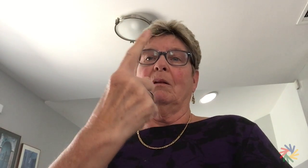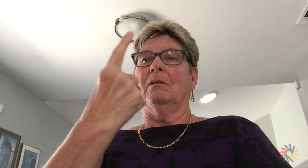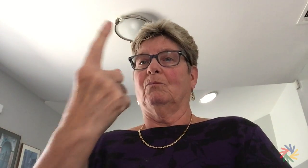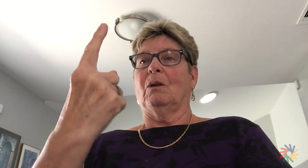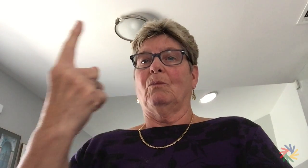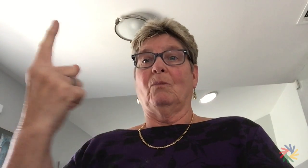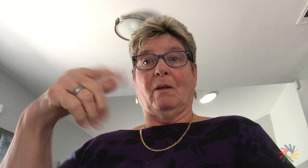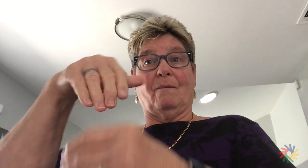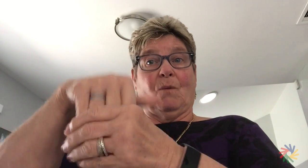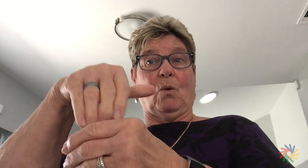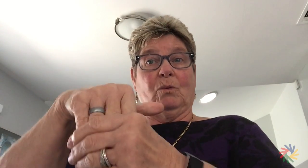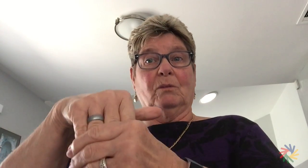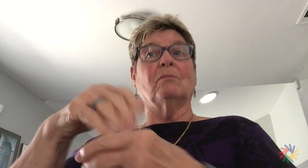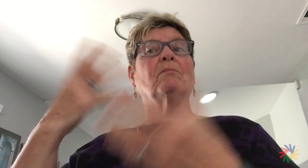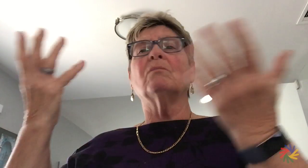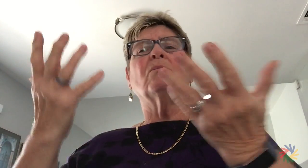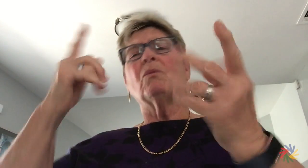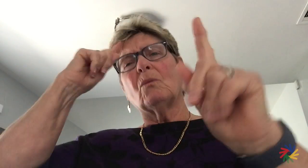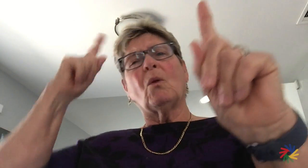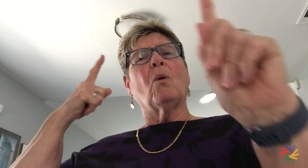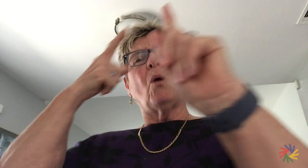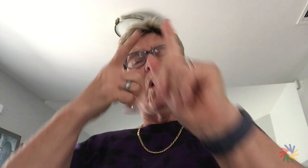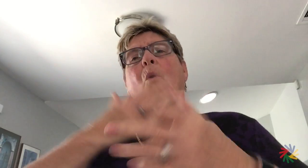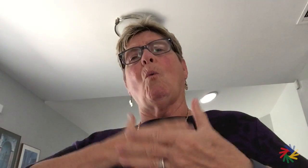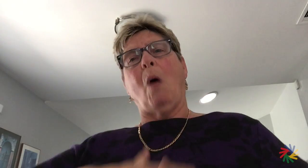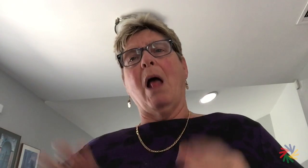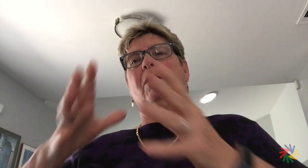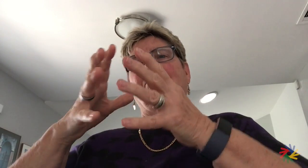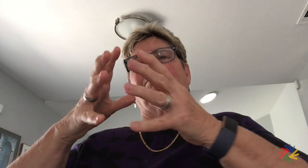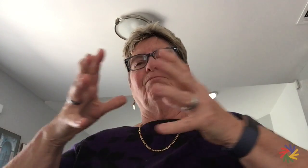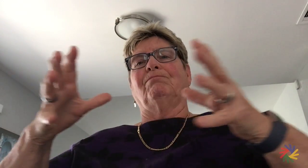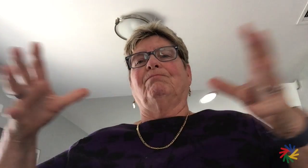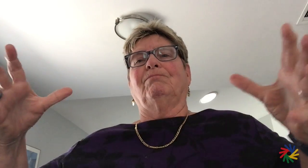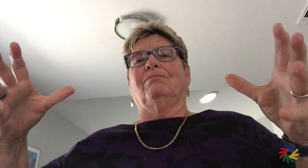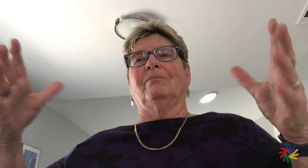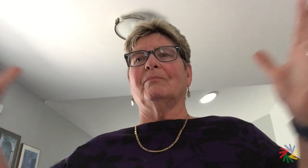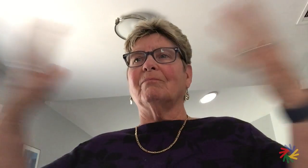The main objective is to increase visibility and transparency,